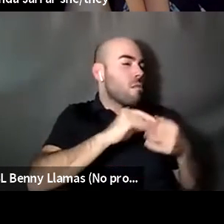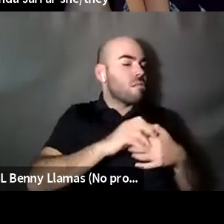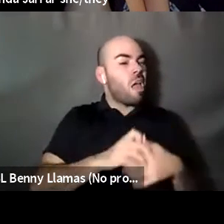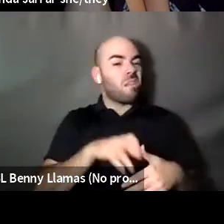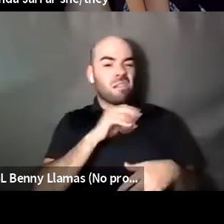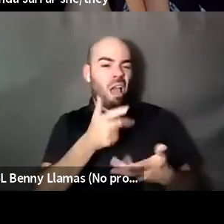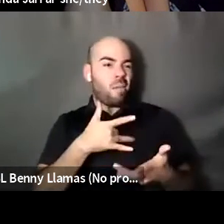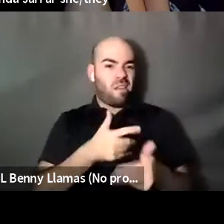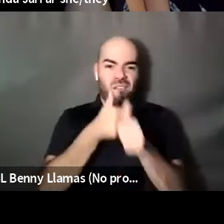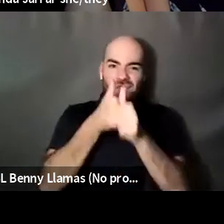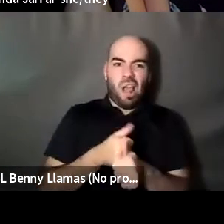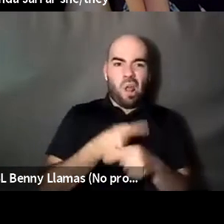Brontez Purnell: Some cases. I'm tired Roddick